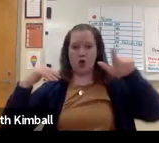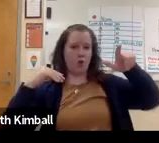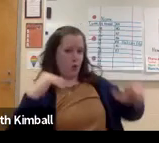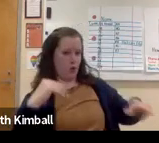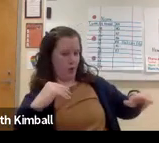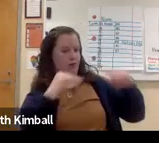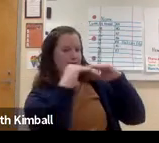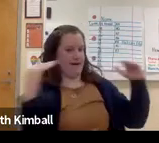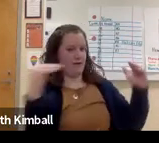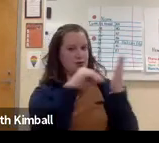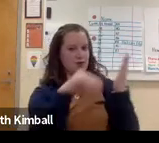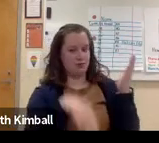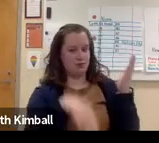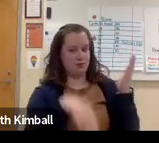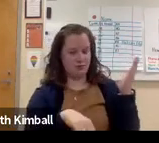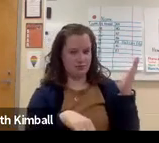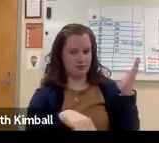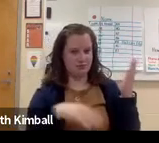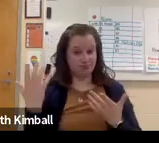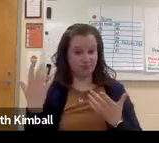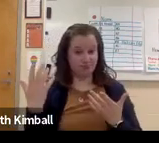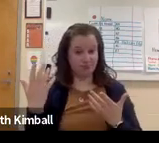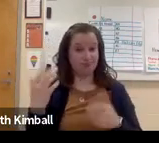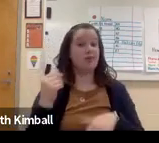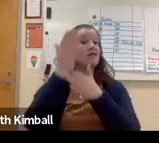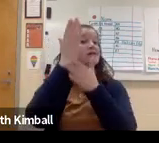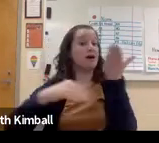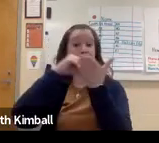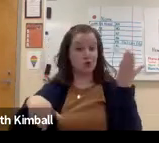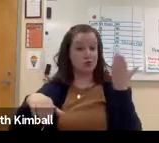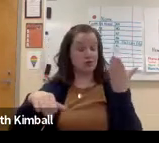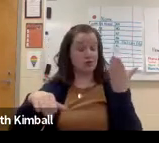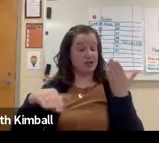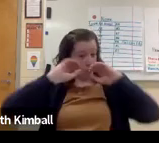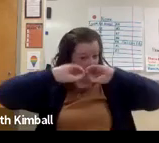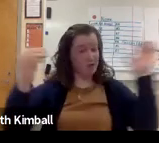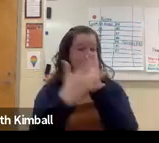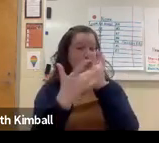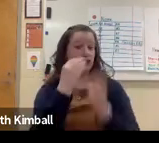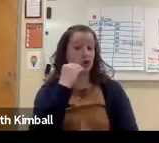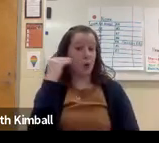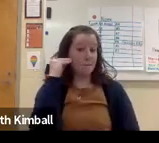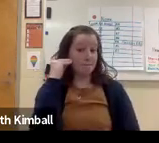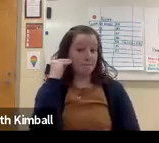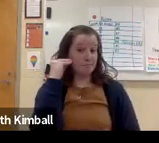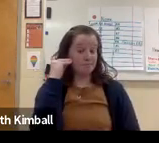There can be a large gap between the levels of students. You're going to have students who come